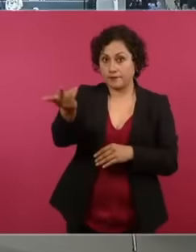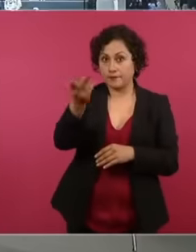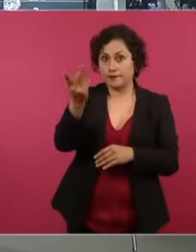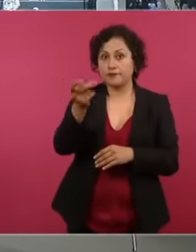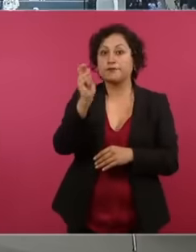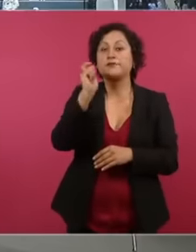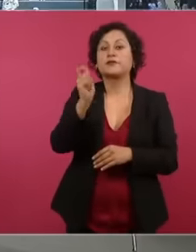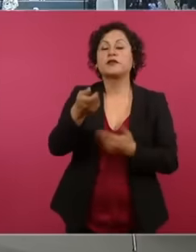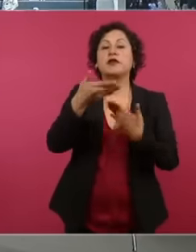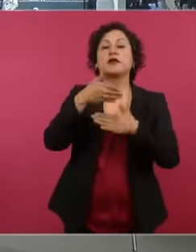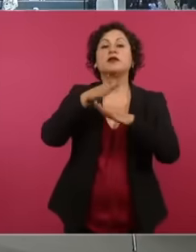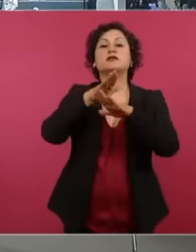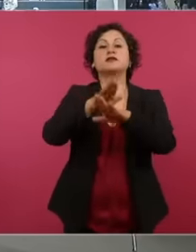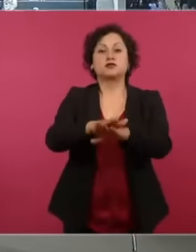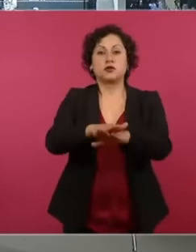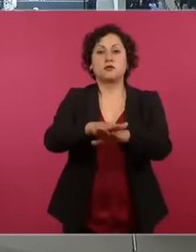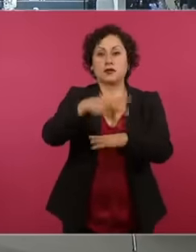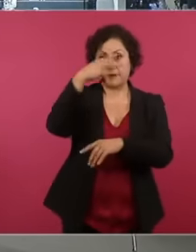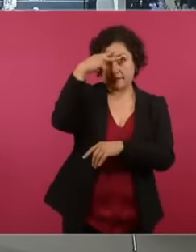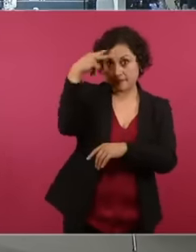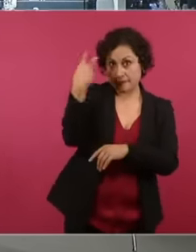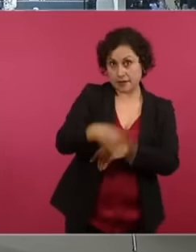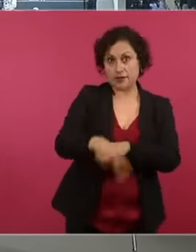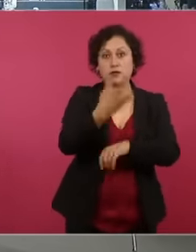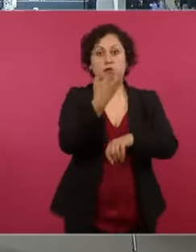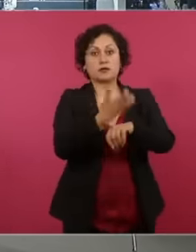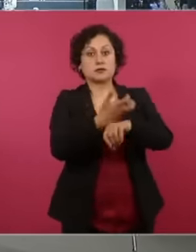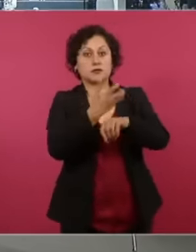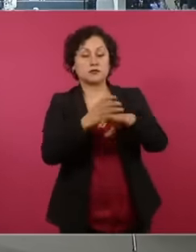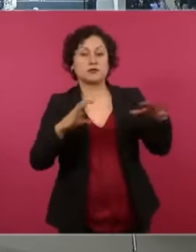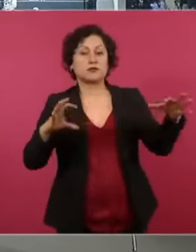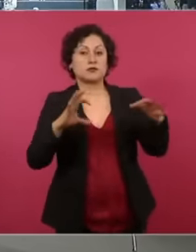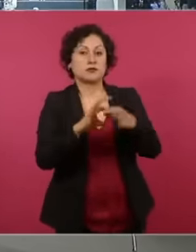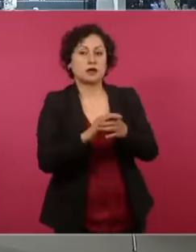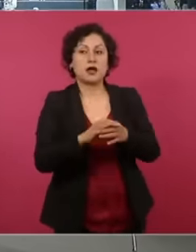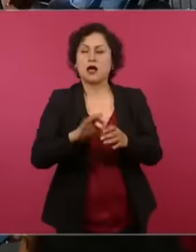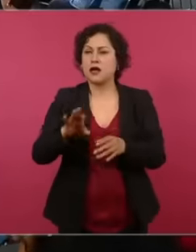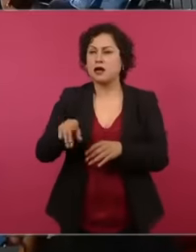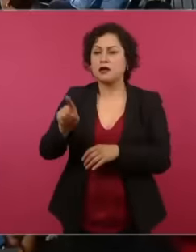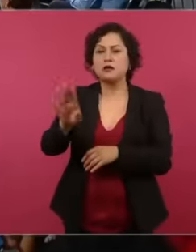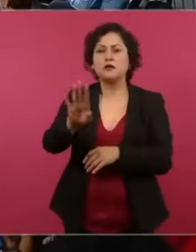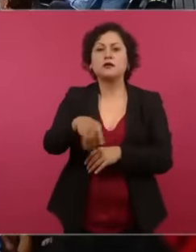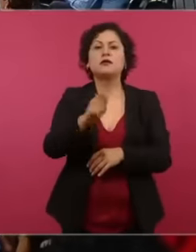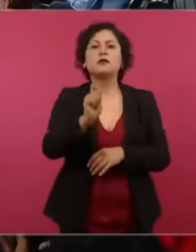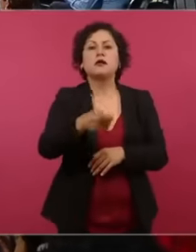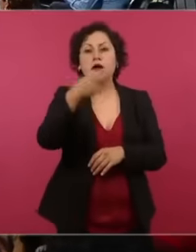relationship, precisely Mexico and the United States, what you are doing with Mexico in 2019, you